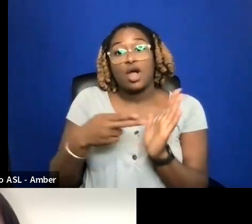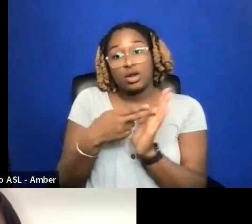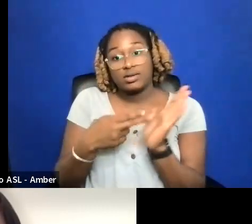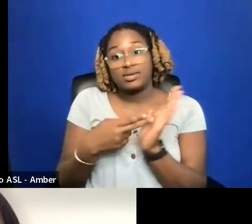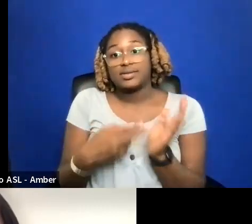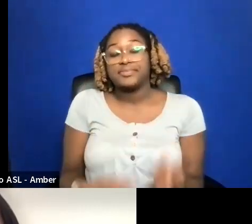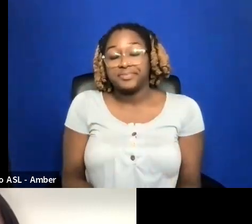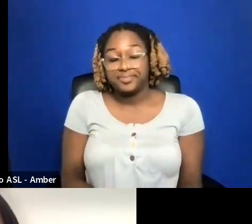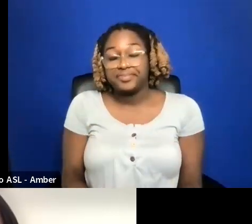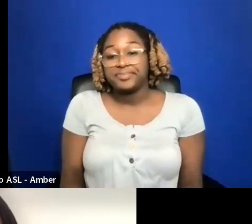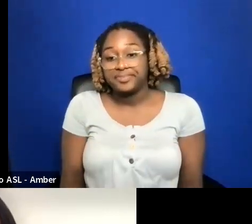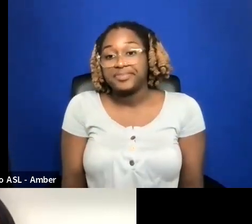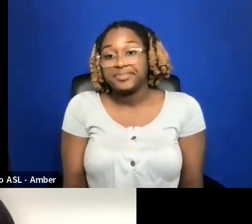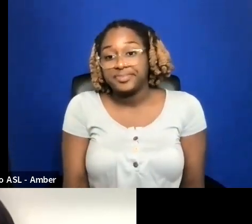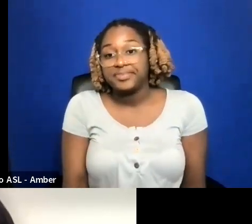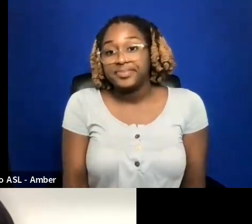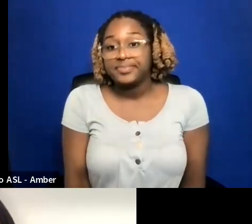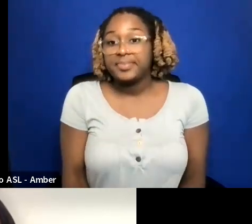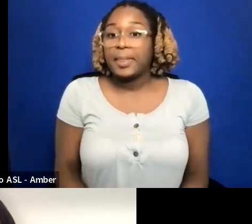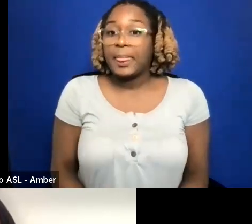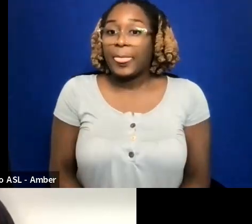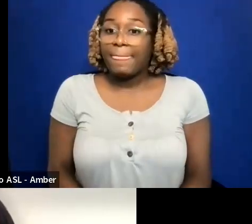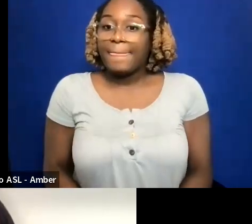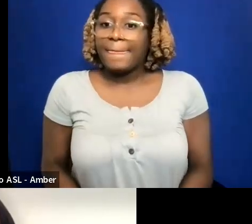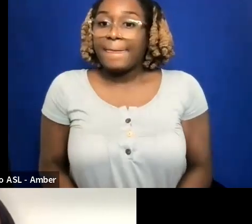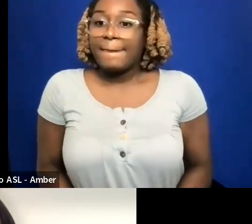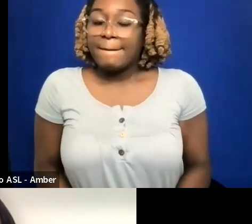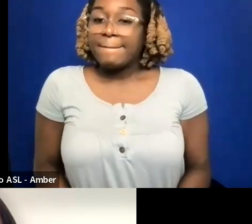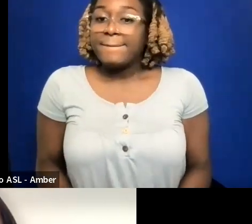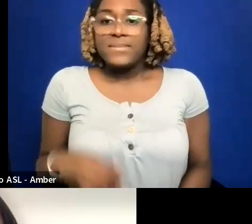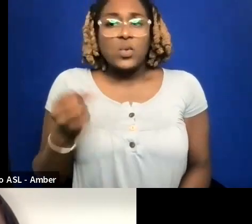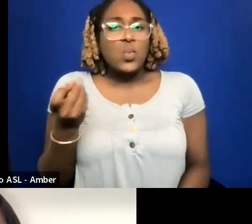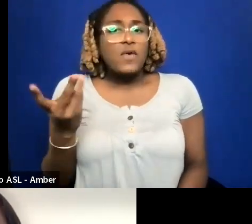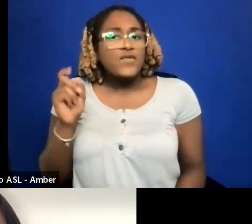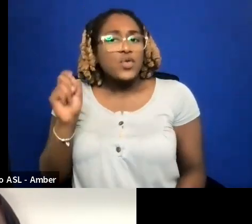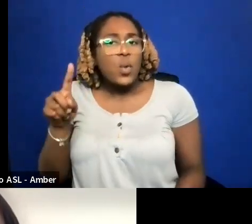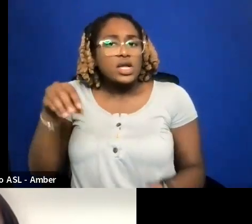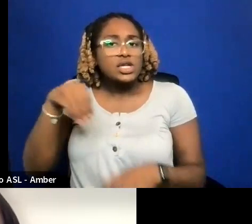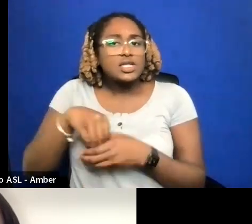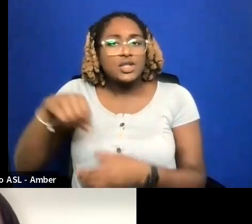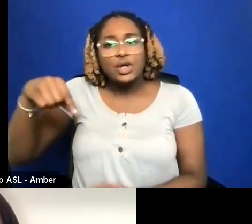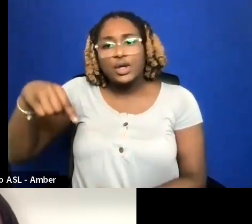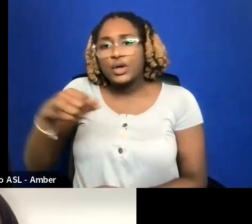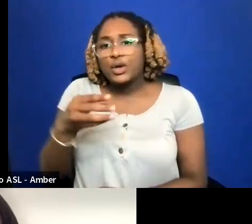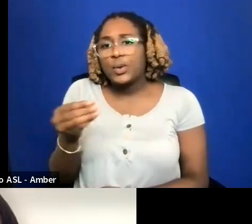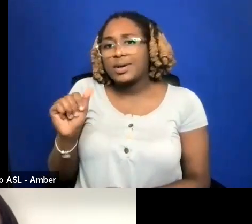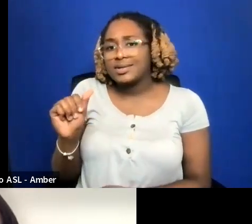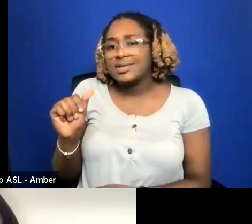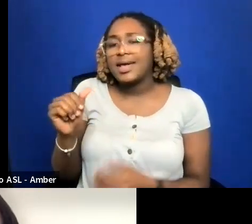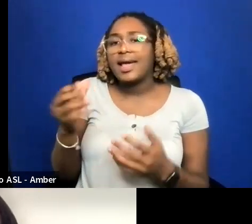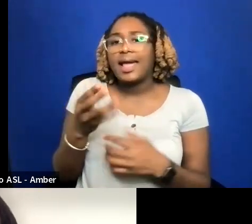WE HAVE A COUP OF QUESTIONS IN THE Q AND A AND A HAND RAISED.